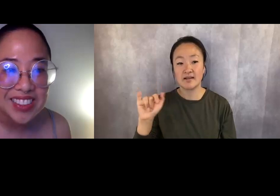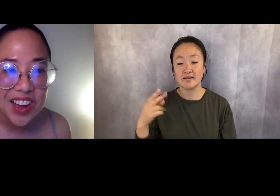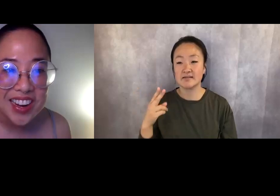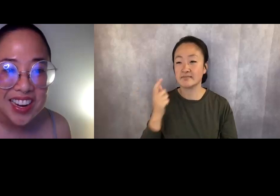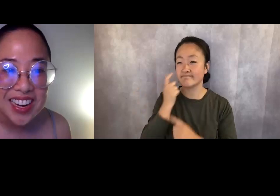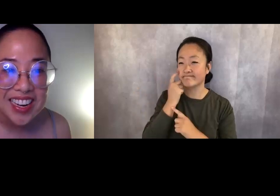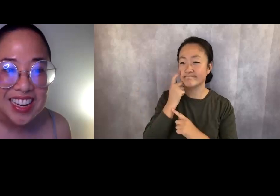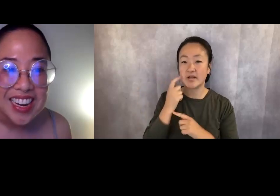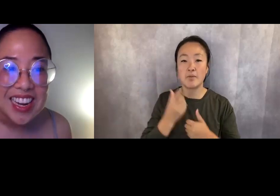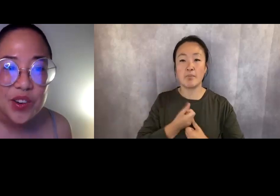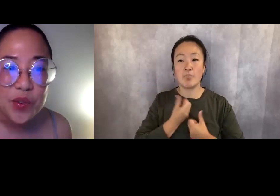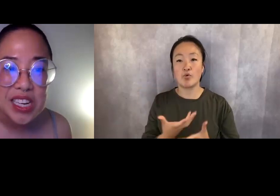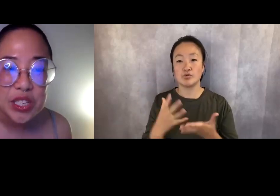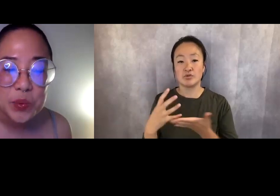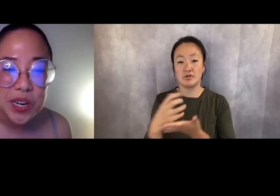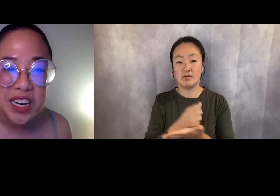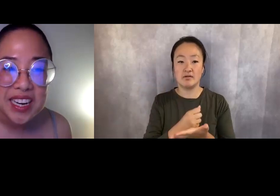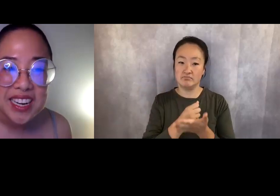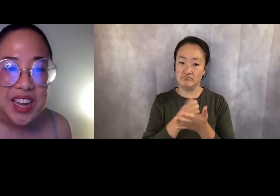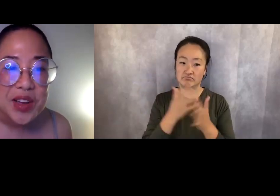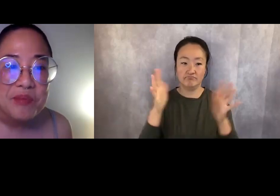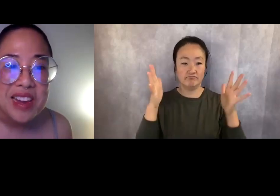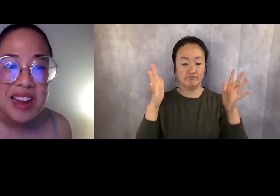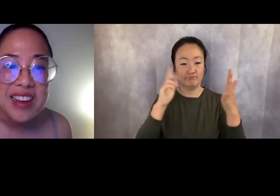widely lauded, courageous work.